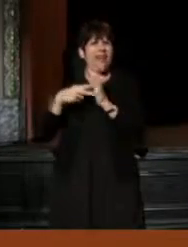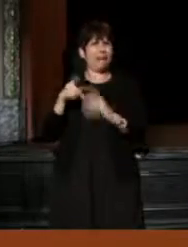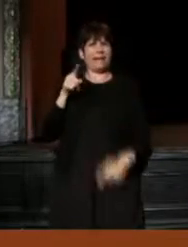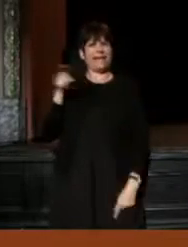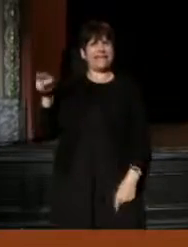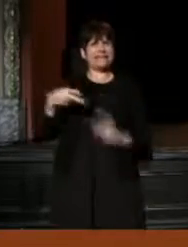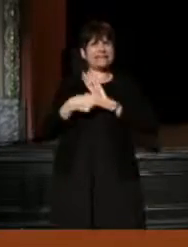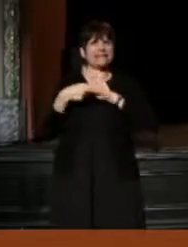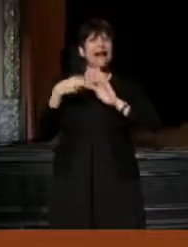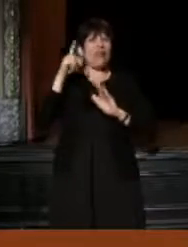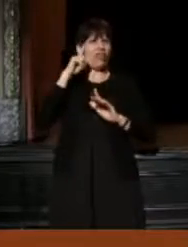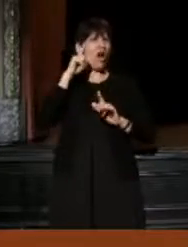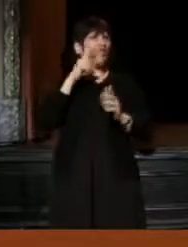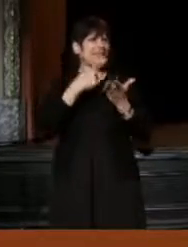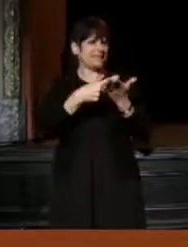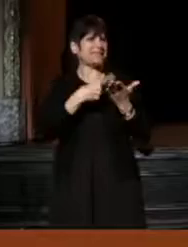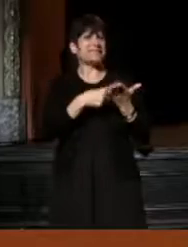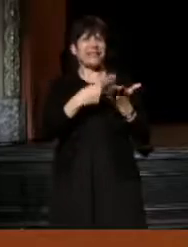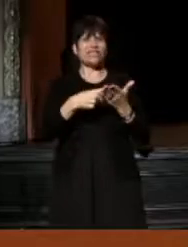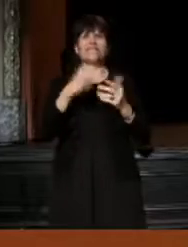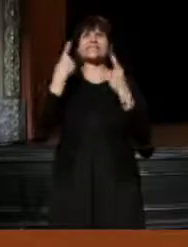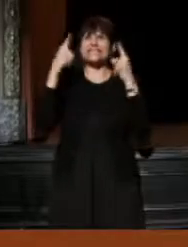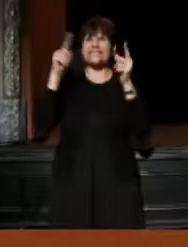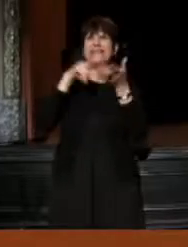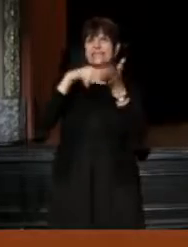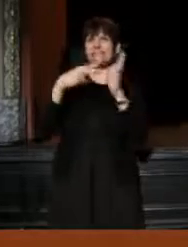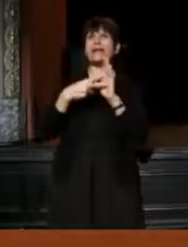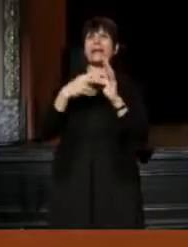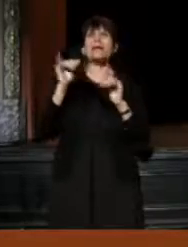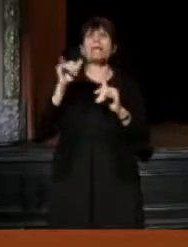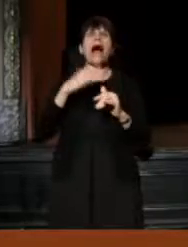and I thought the discussion yesterday about what success meant was quite valuable -